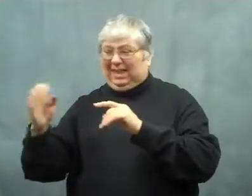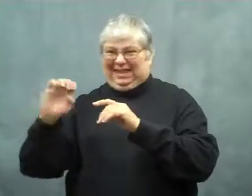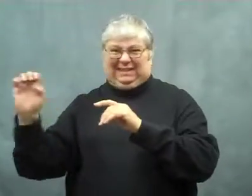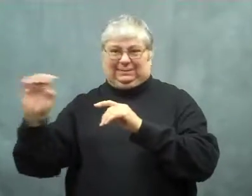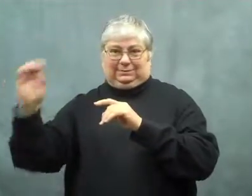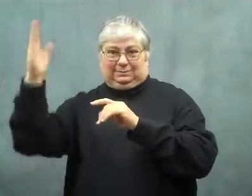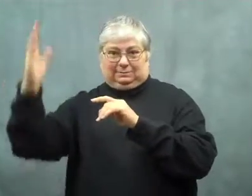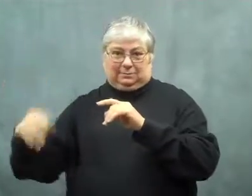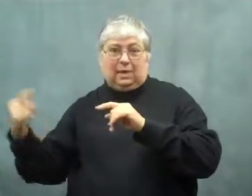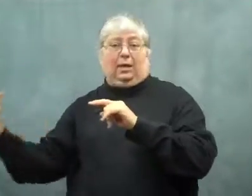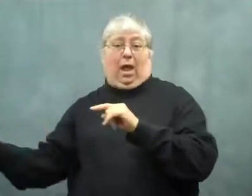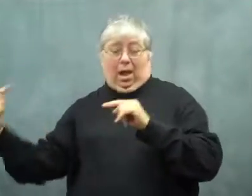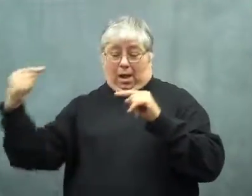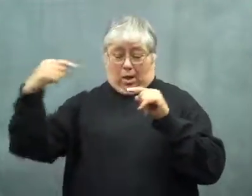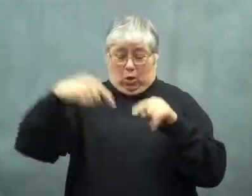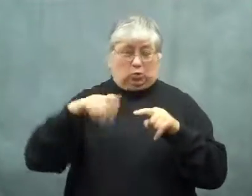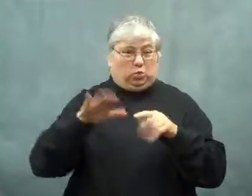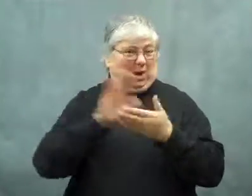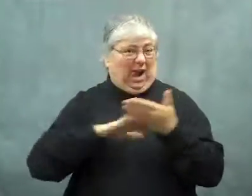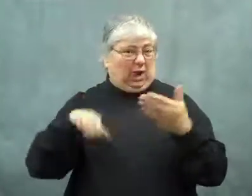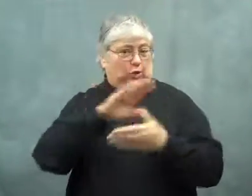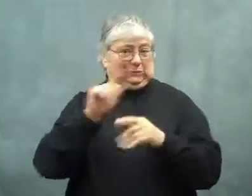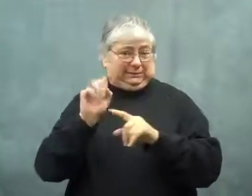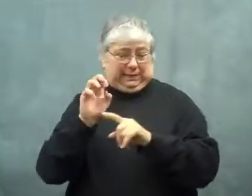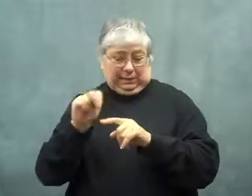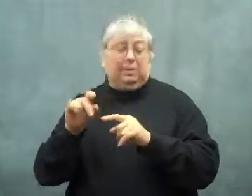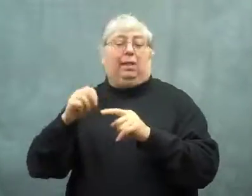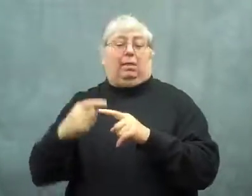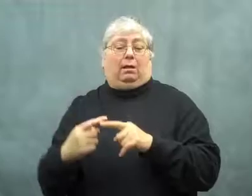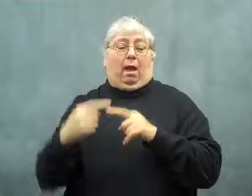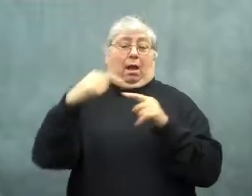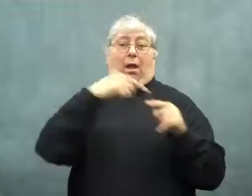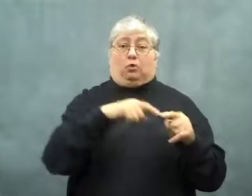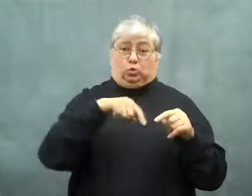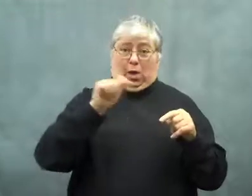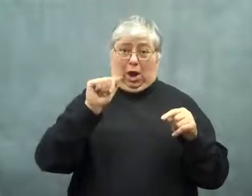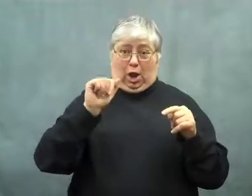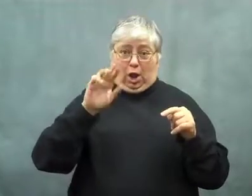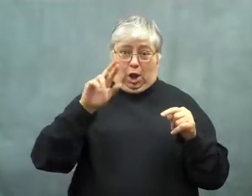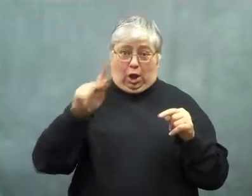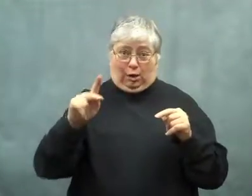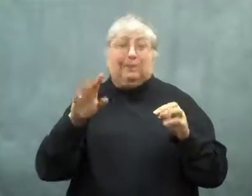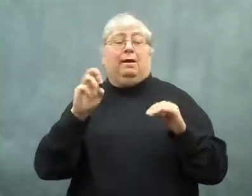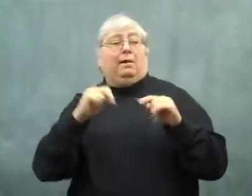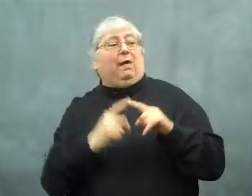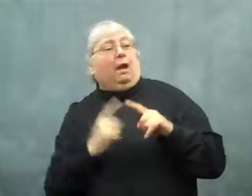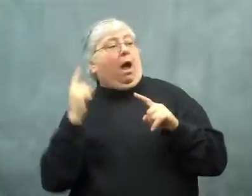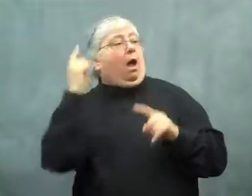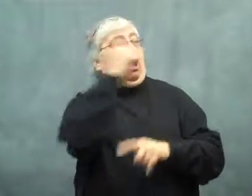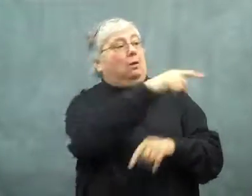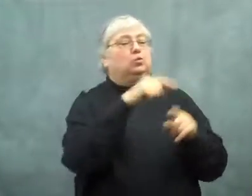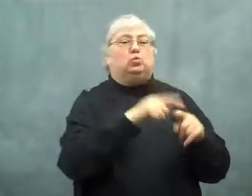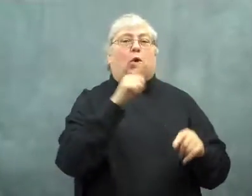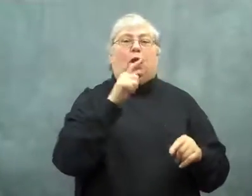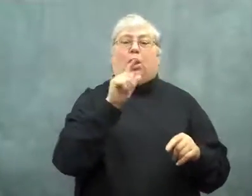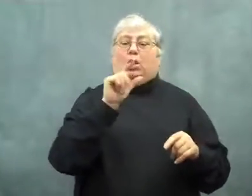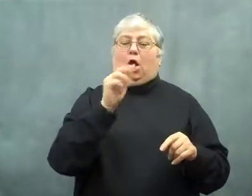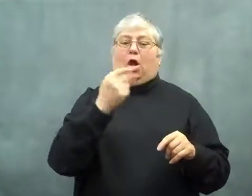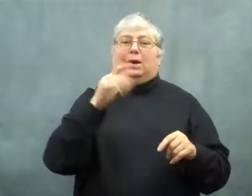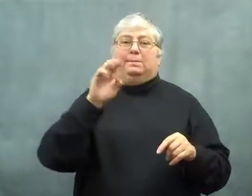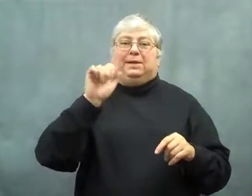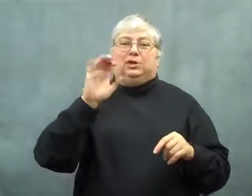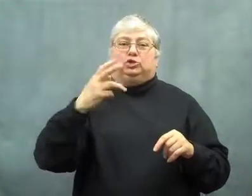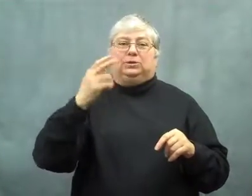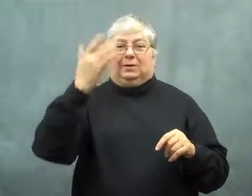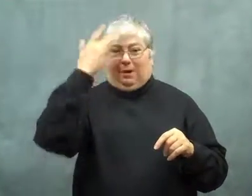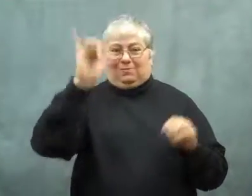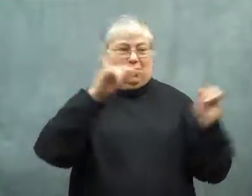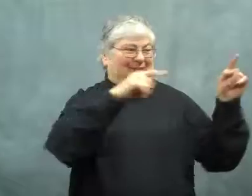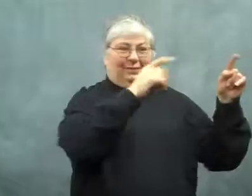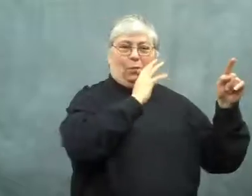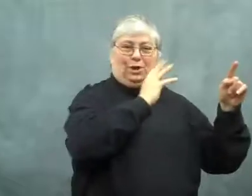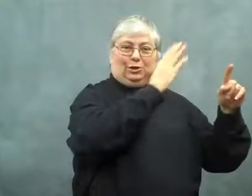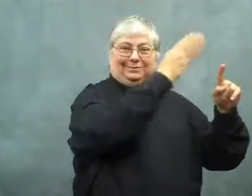to the college in Tennessee, then to Arkansas,